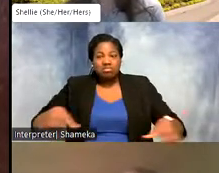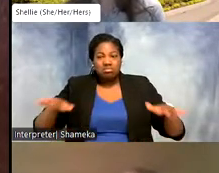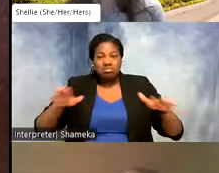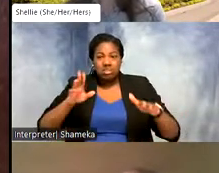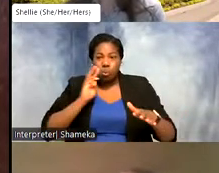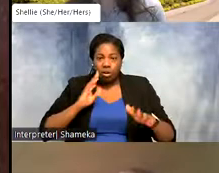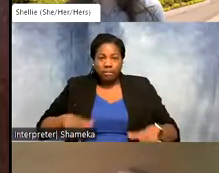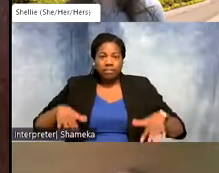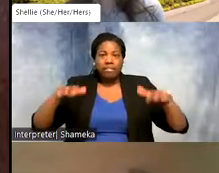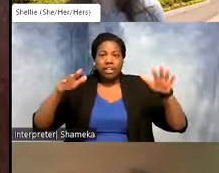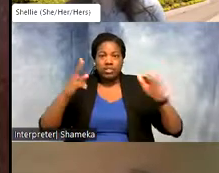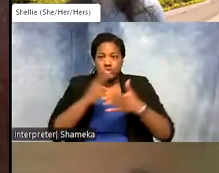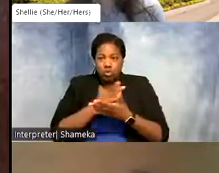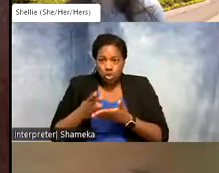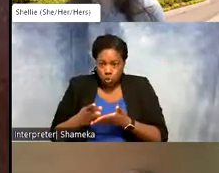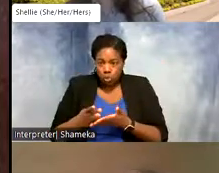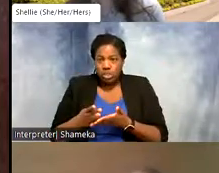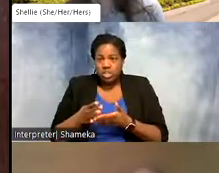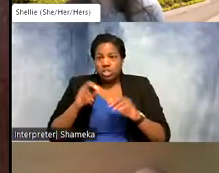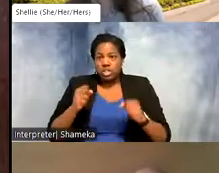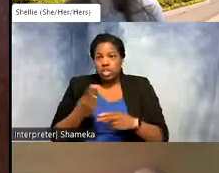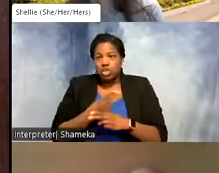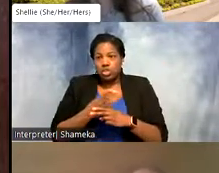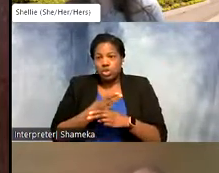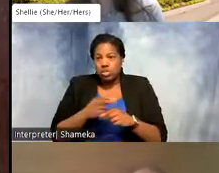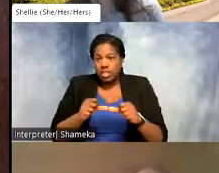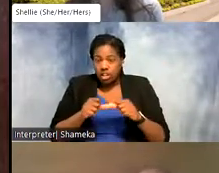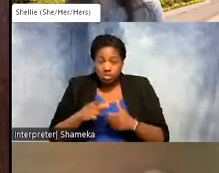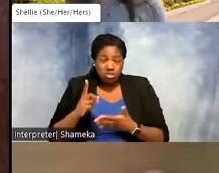when shorebirds might migrate through so they can use that habitat. Or sometimes beaches are closed